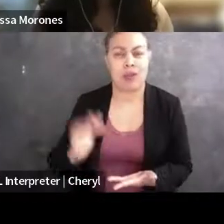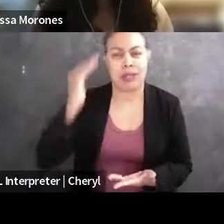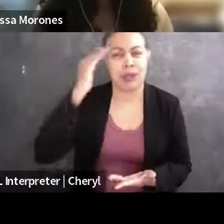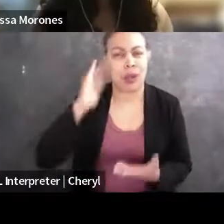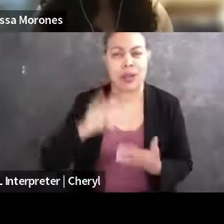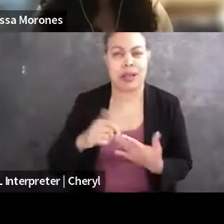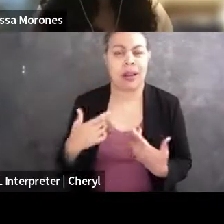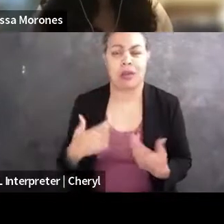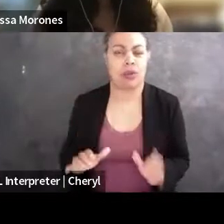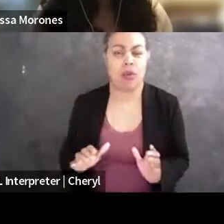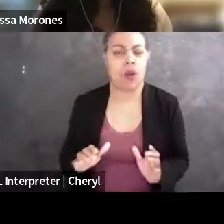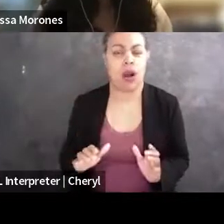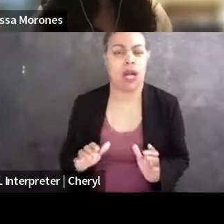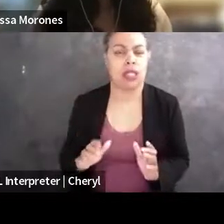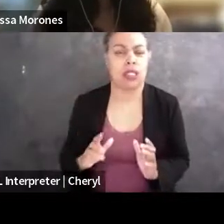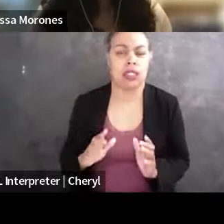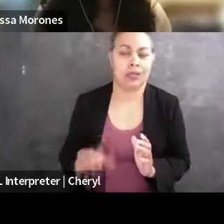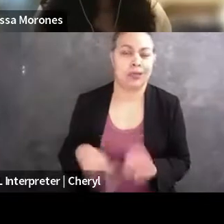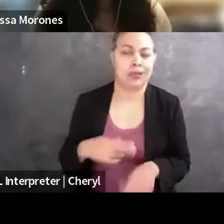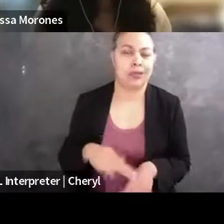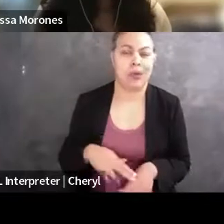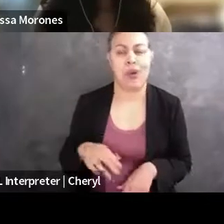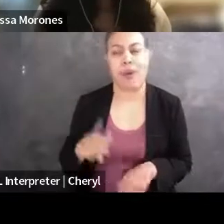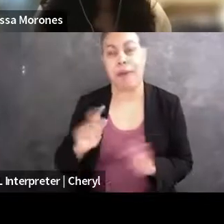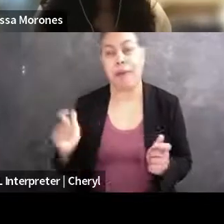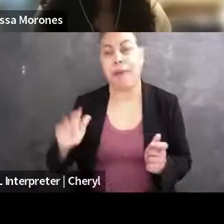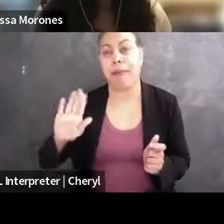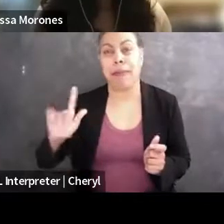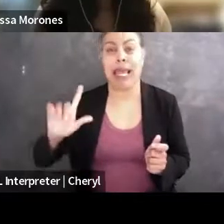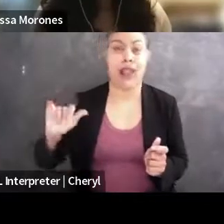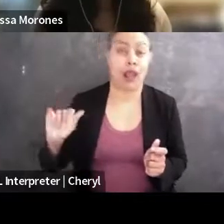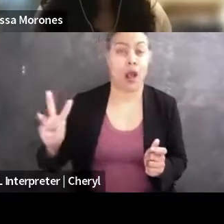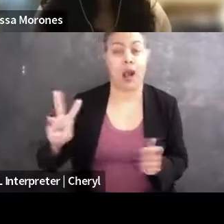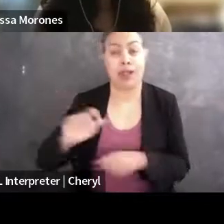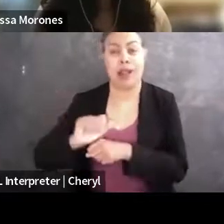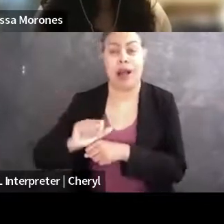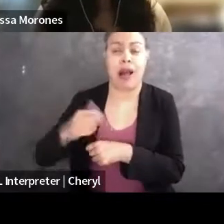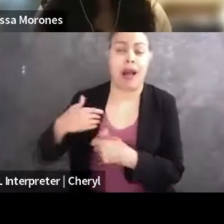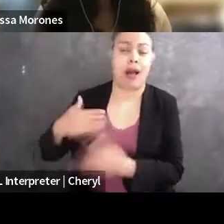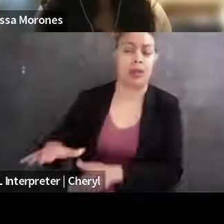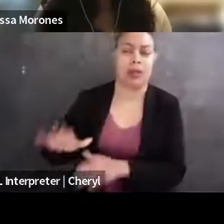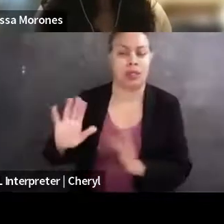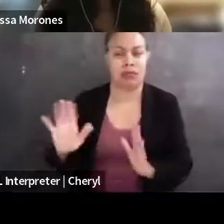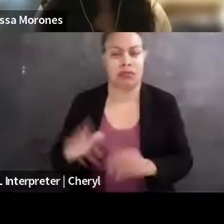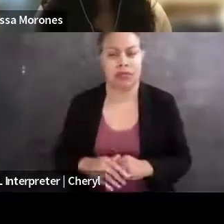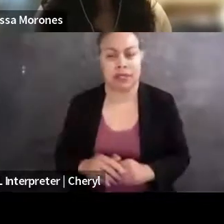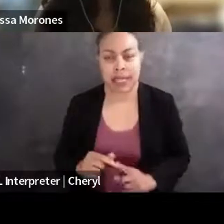your typical like lawyer at a big law firm type job, unless it were at a place where I got